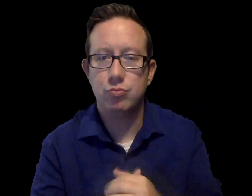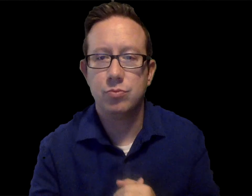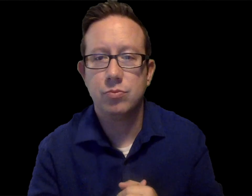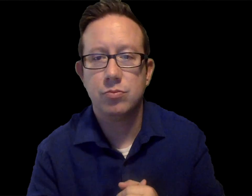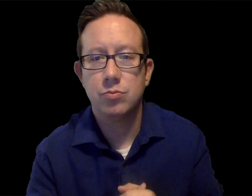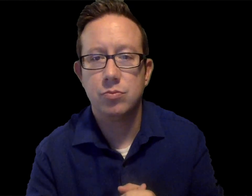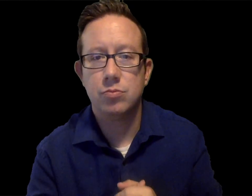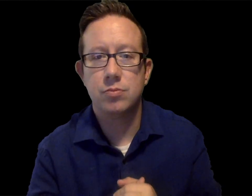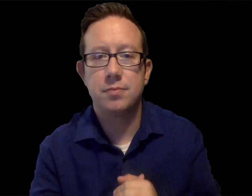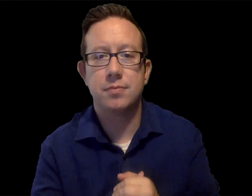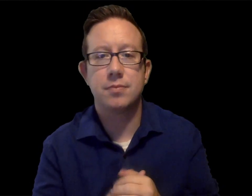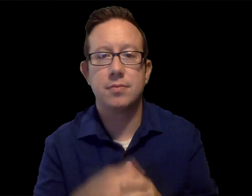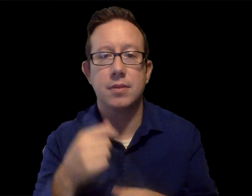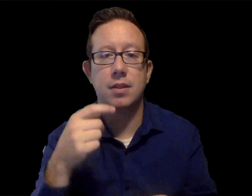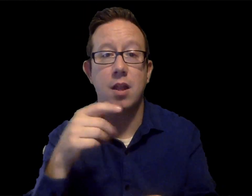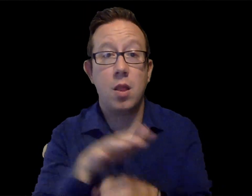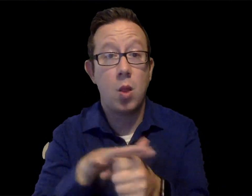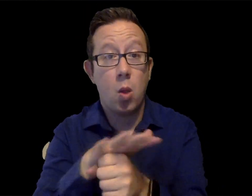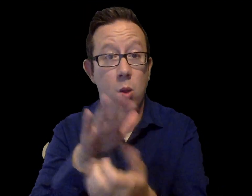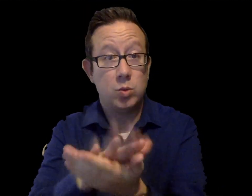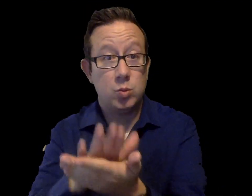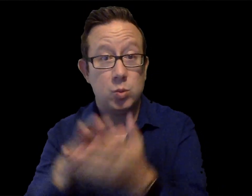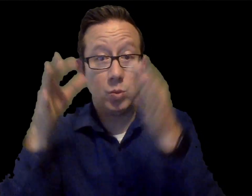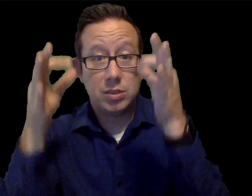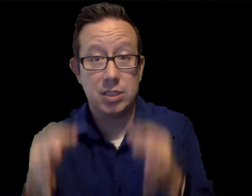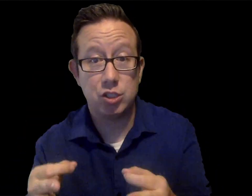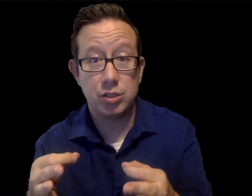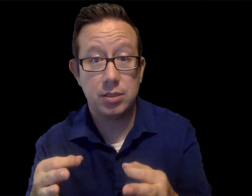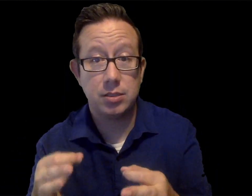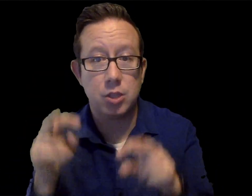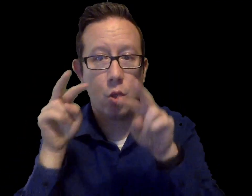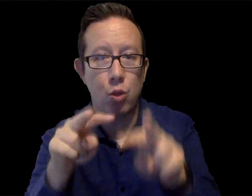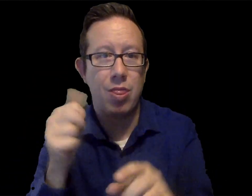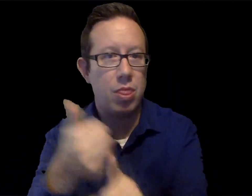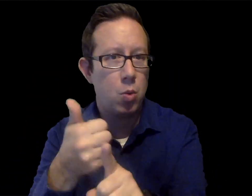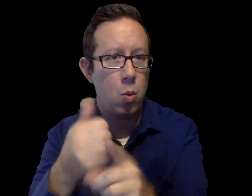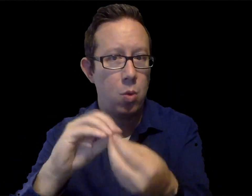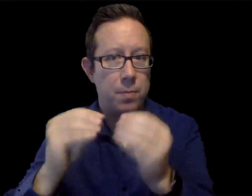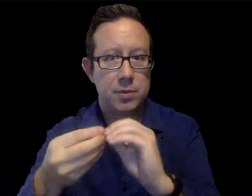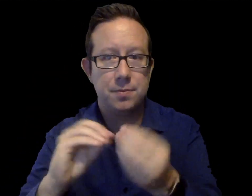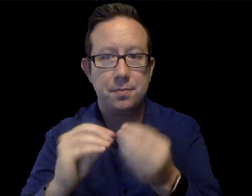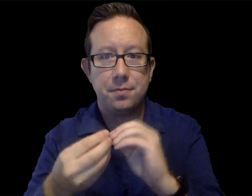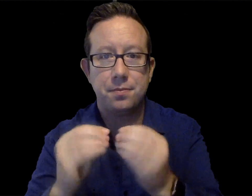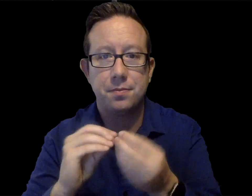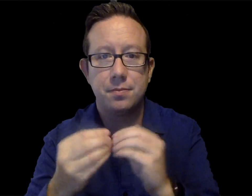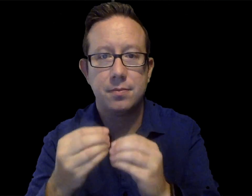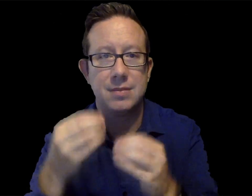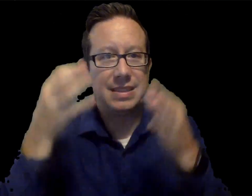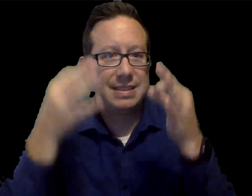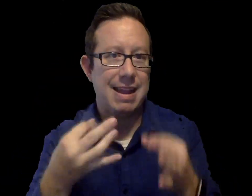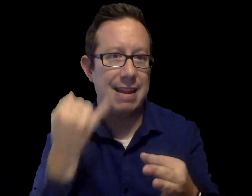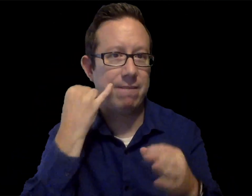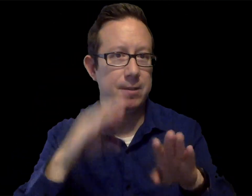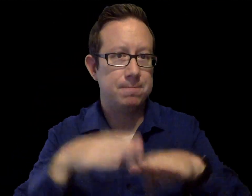I want to take this time to list a few reminders: Local school districts depend on their own local